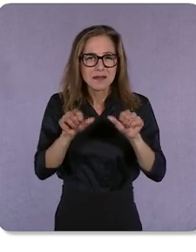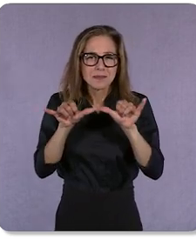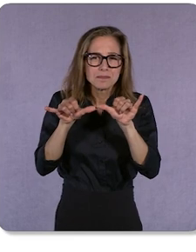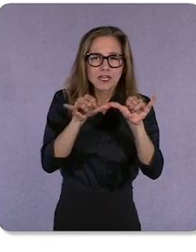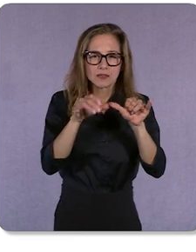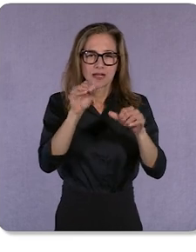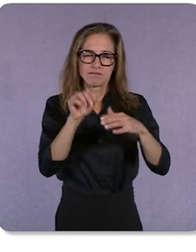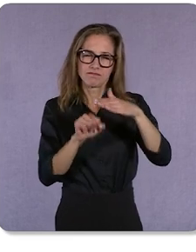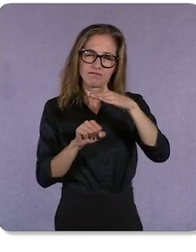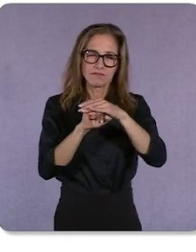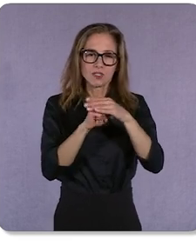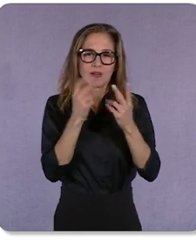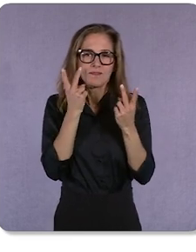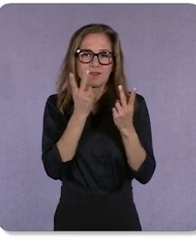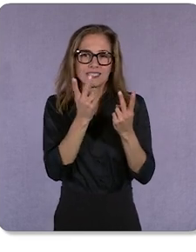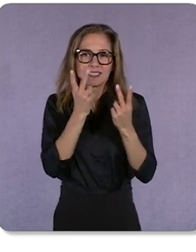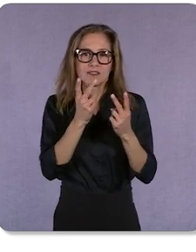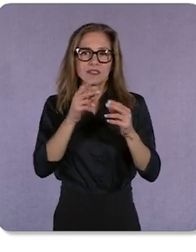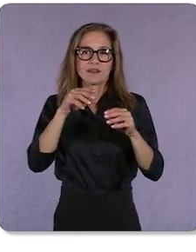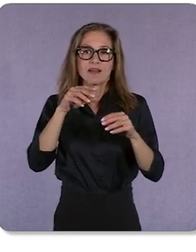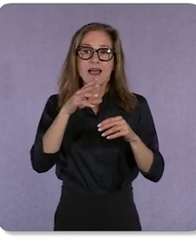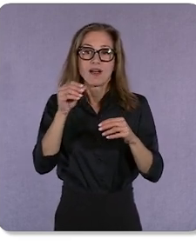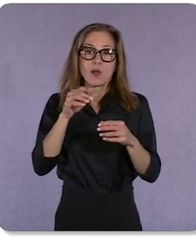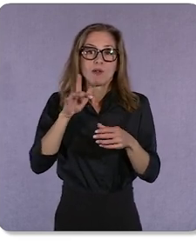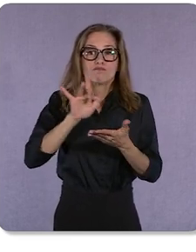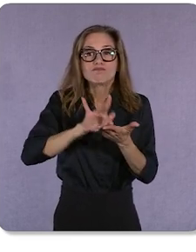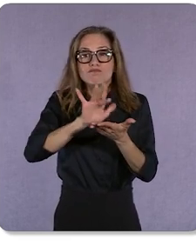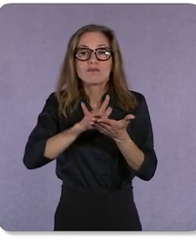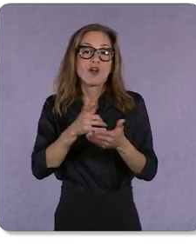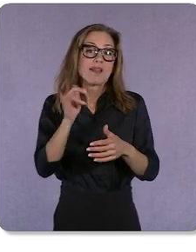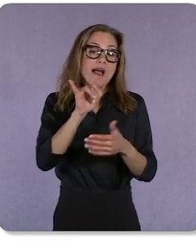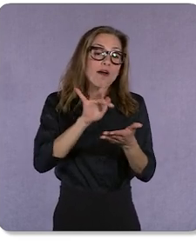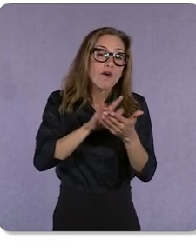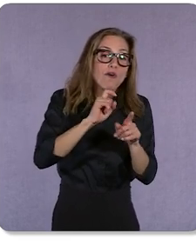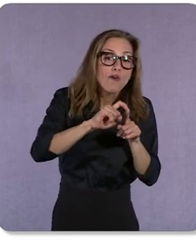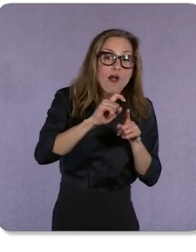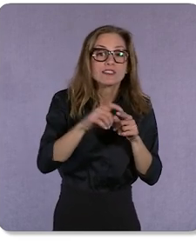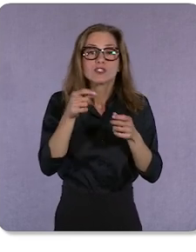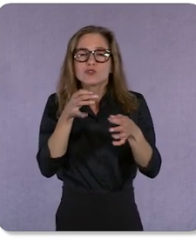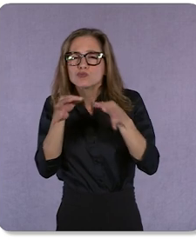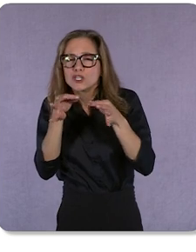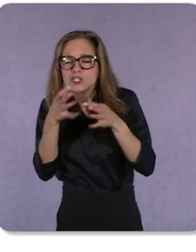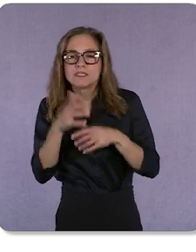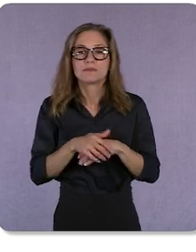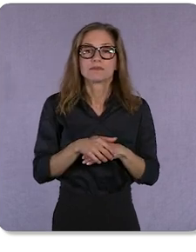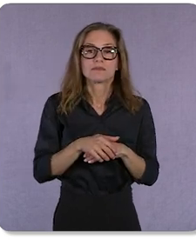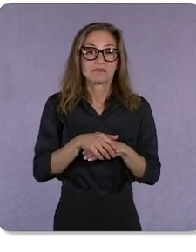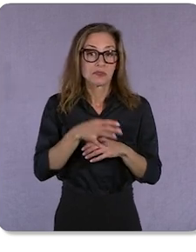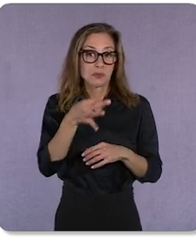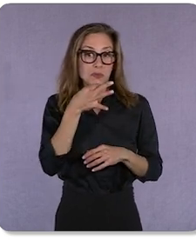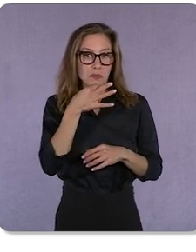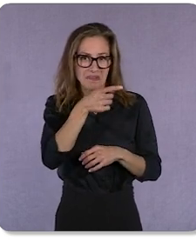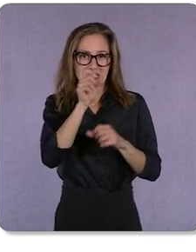actions like... calls and direction clicks. And soon, you’ll be able to measure and bid